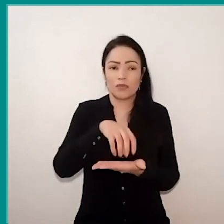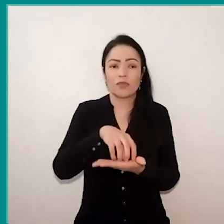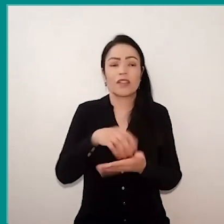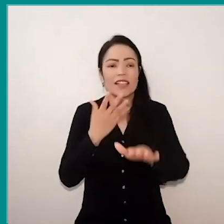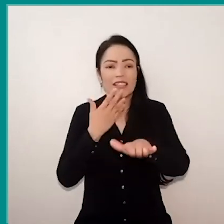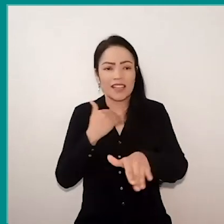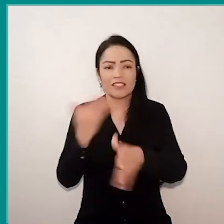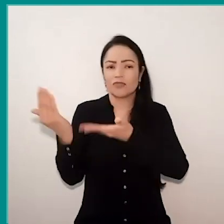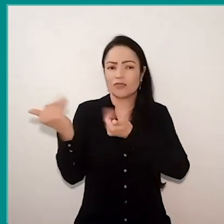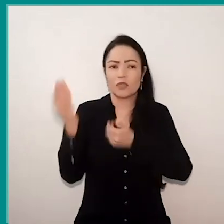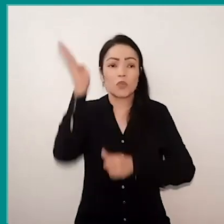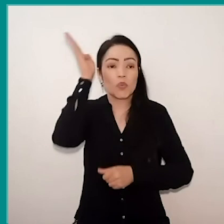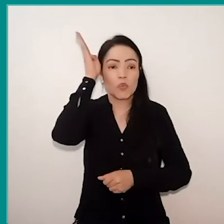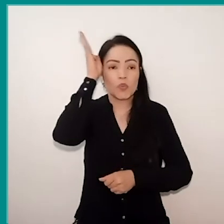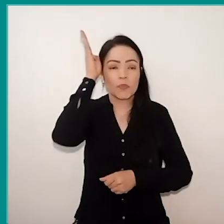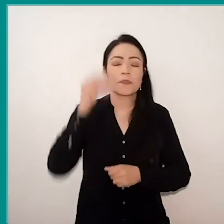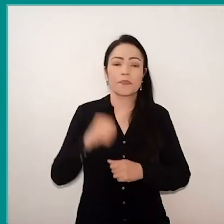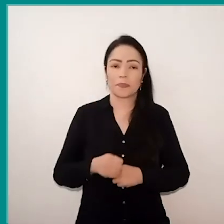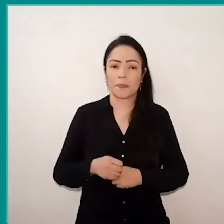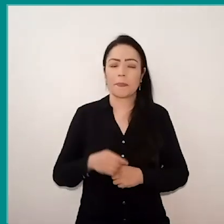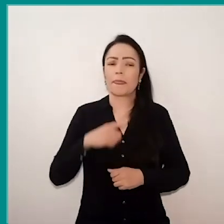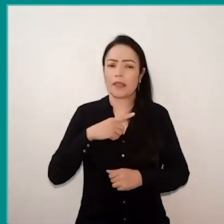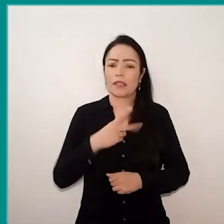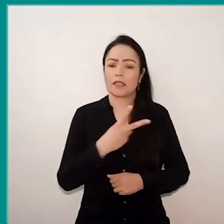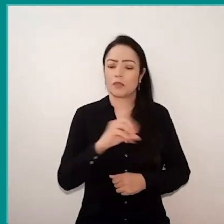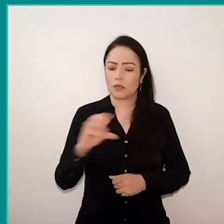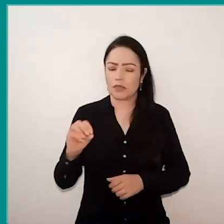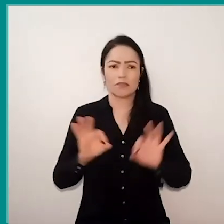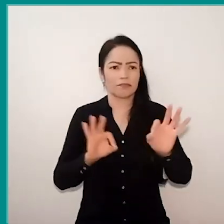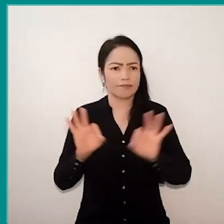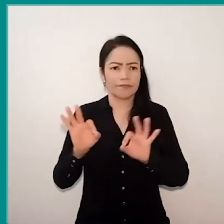This core has more than 200 educators today in the São Paulo region,